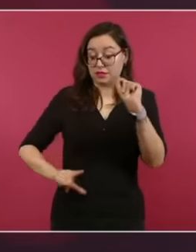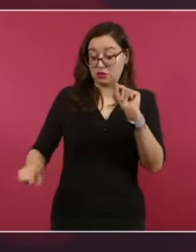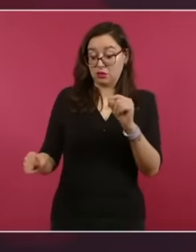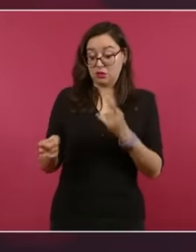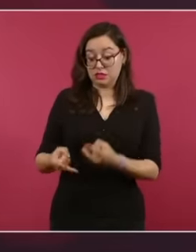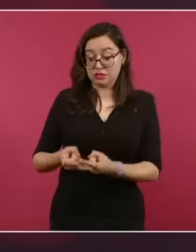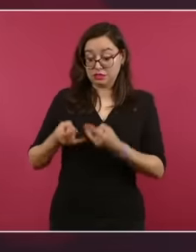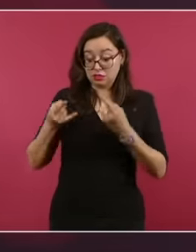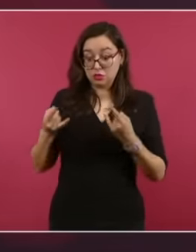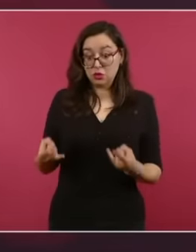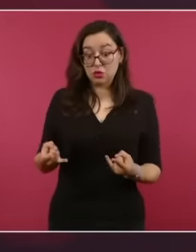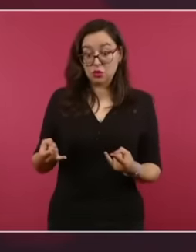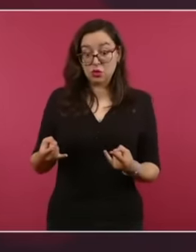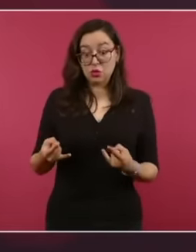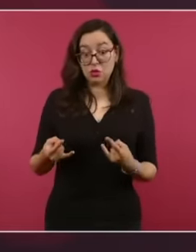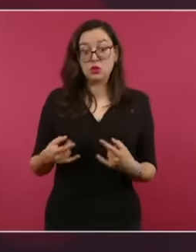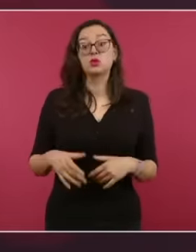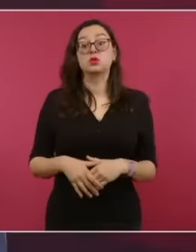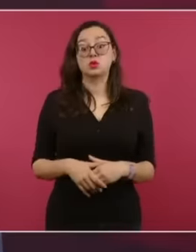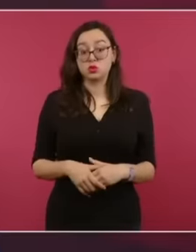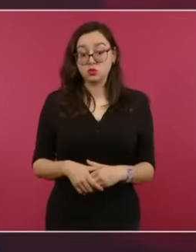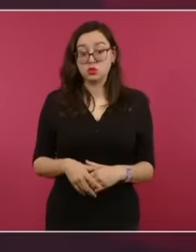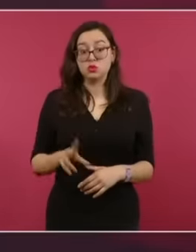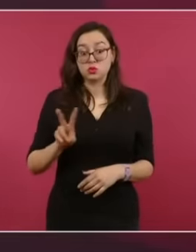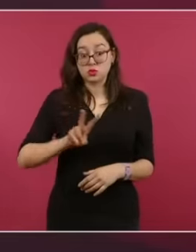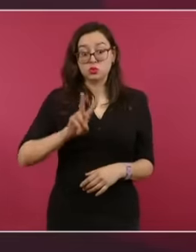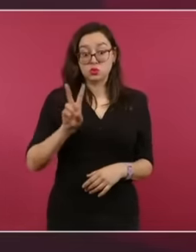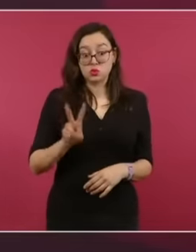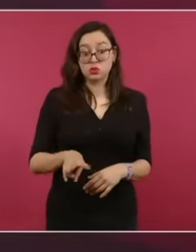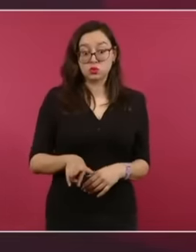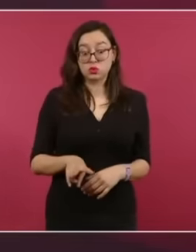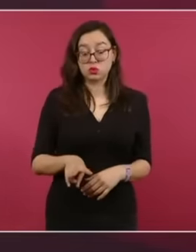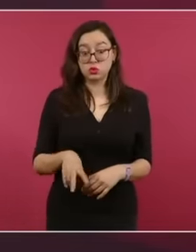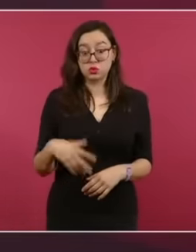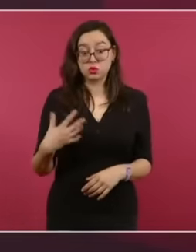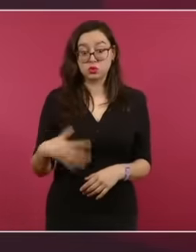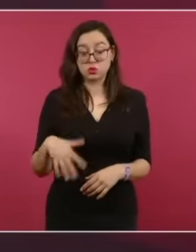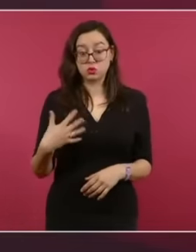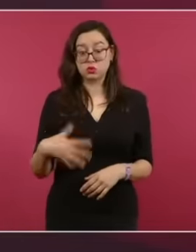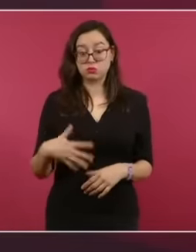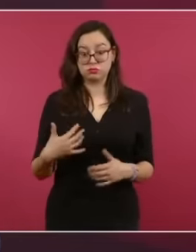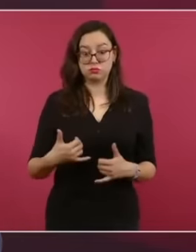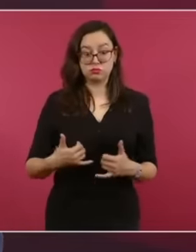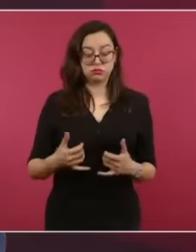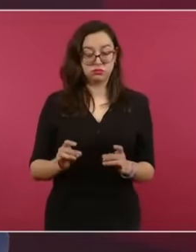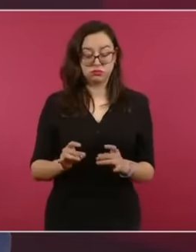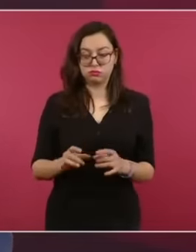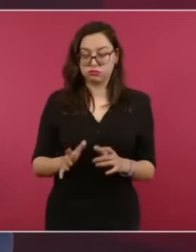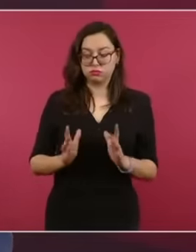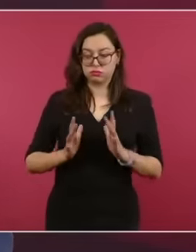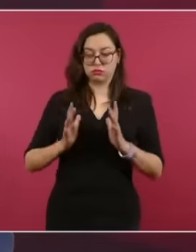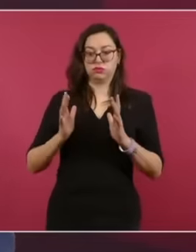subversive. He is